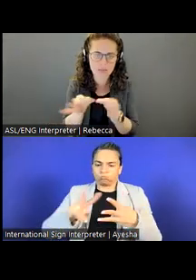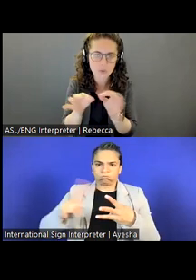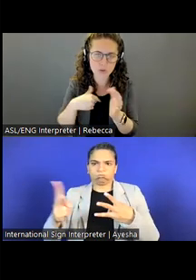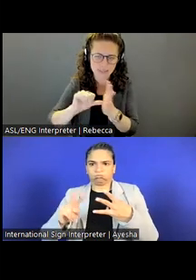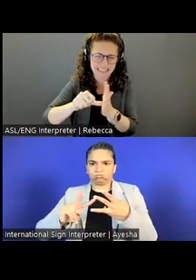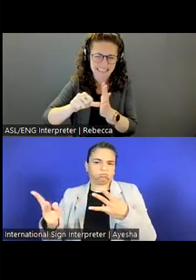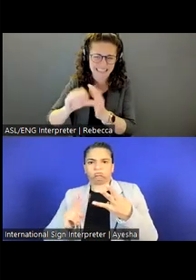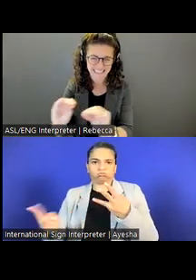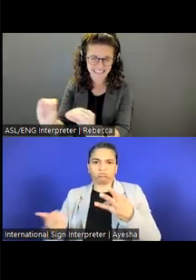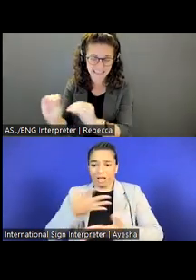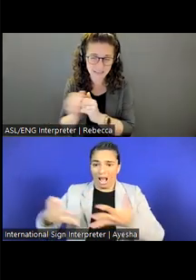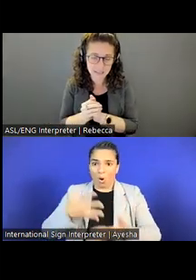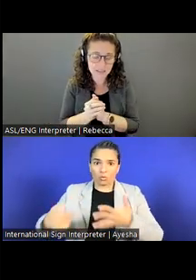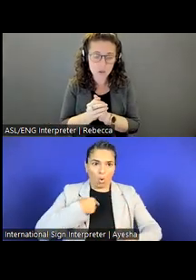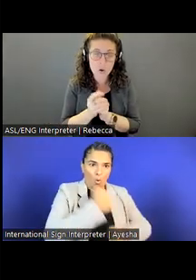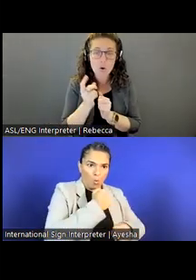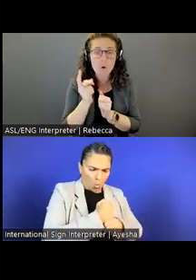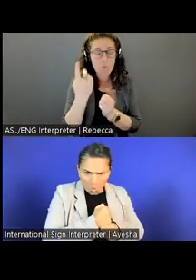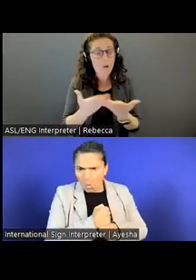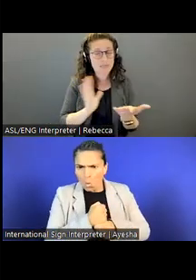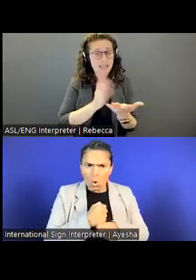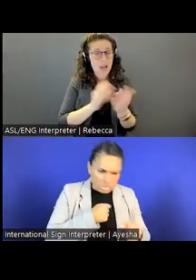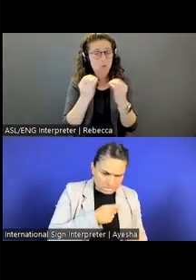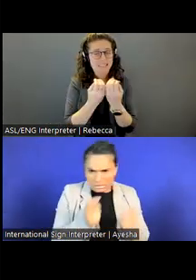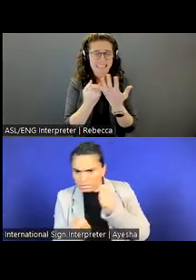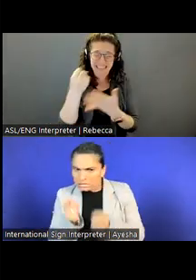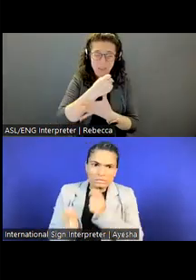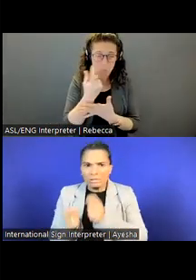One of the things that is important at our organizations that we're a learning organization.